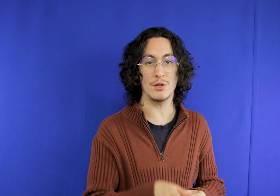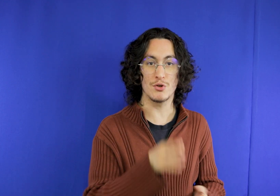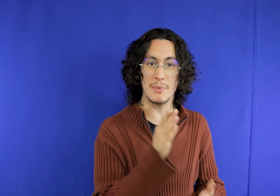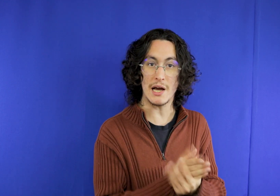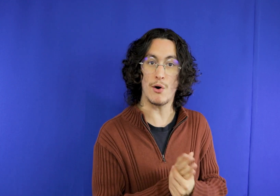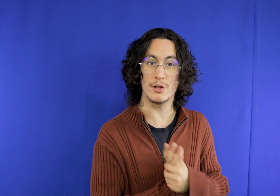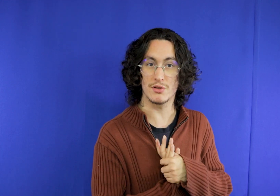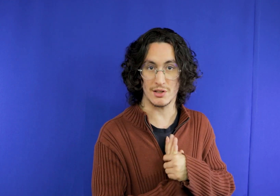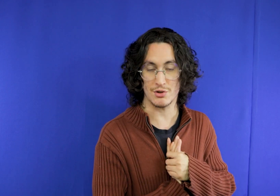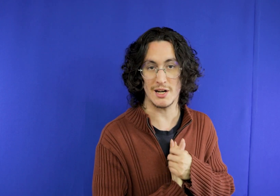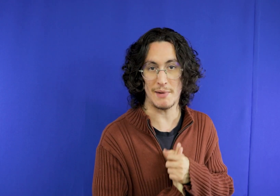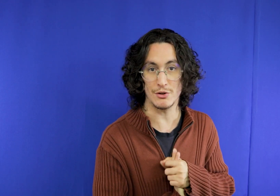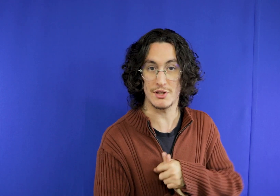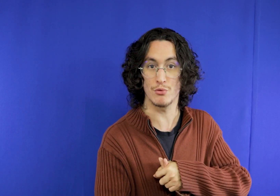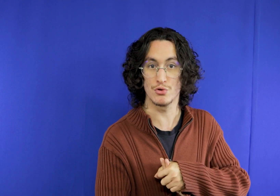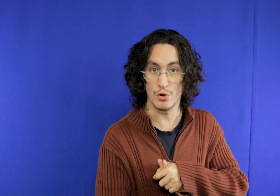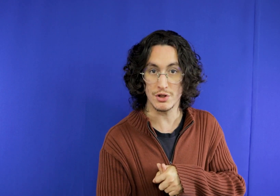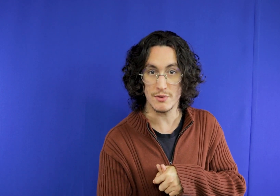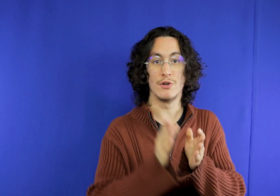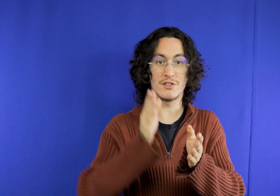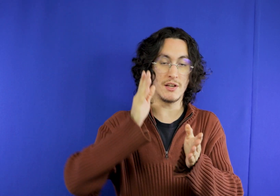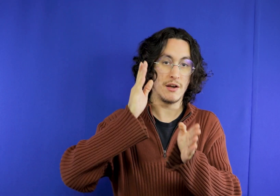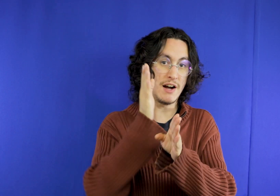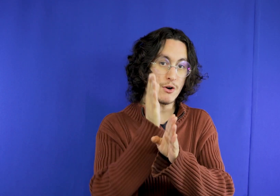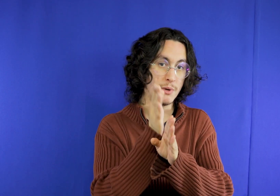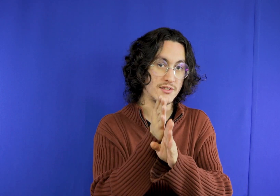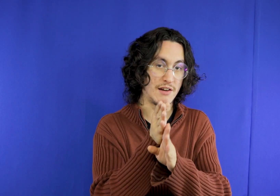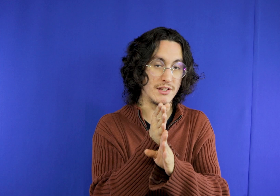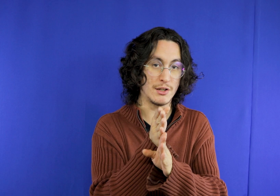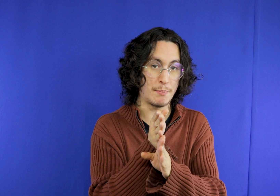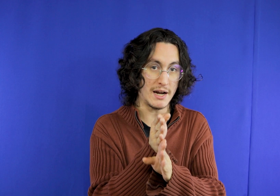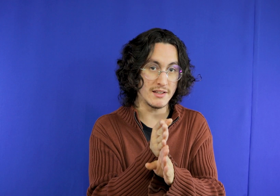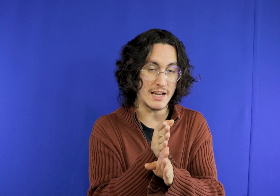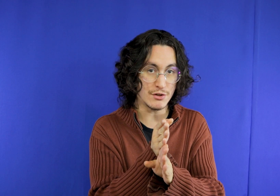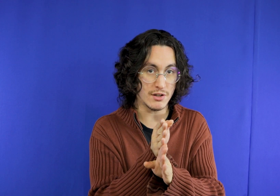ride from downtown Gramado to the names of you go then start at the Park at